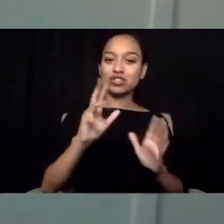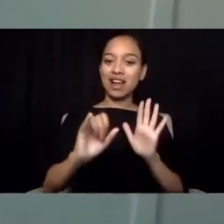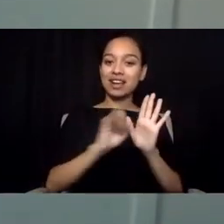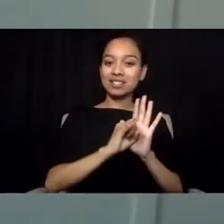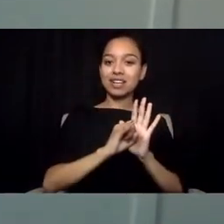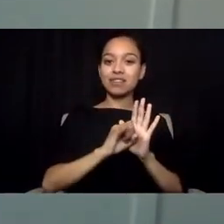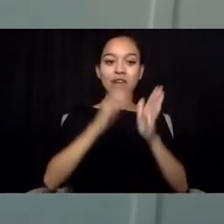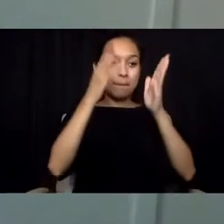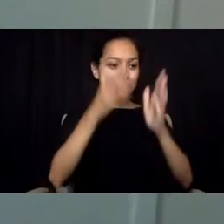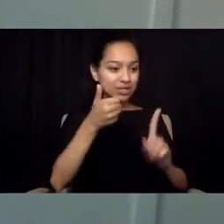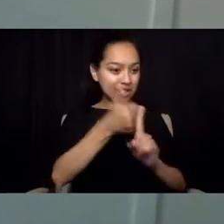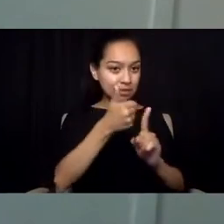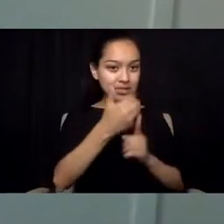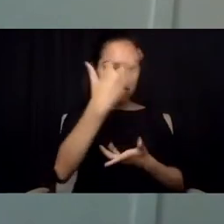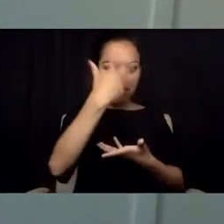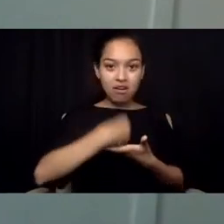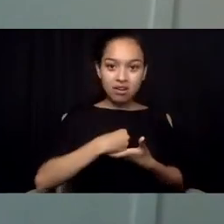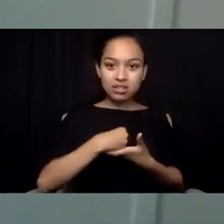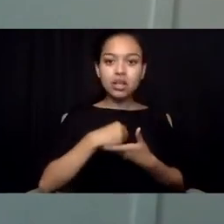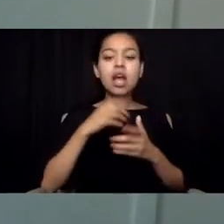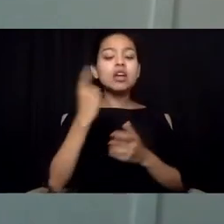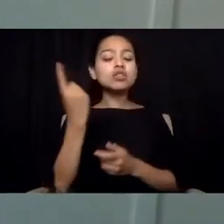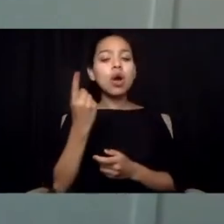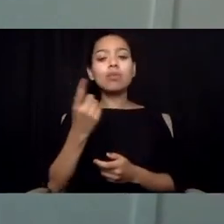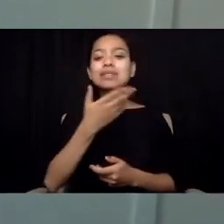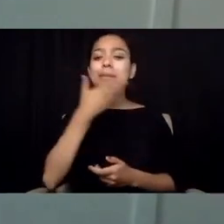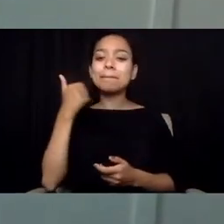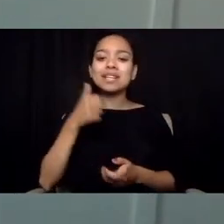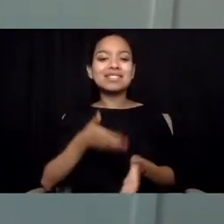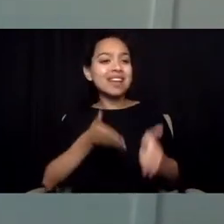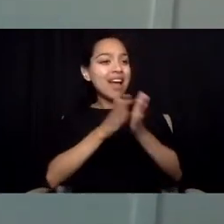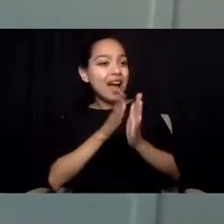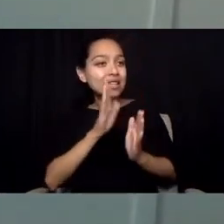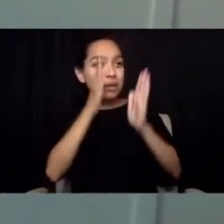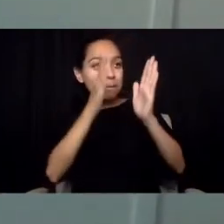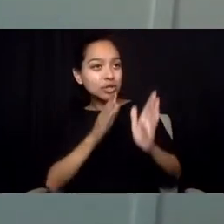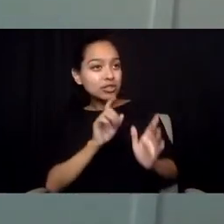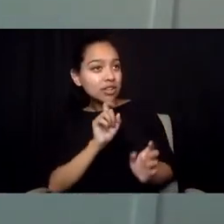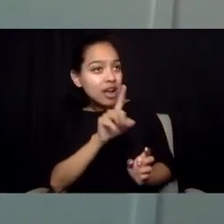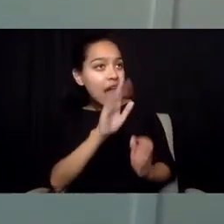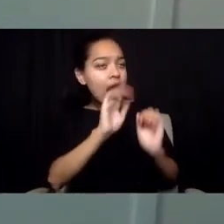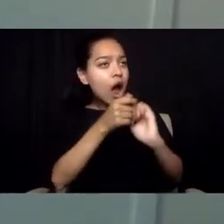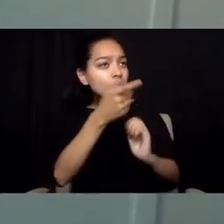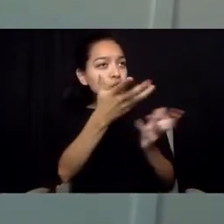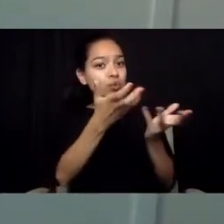preferred language and how they'd like to be addressed.